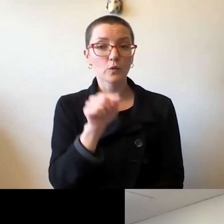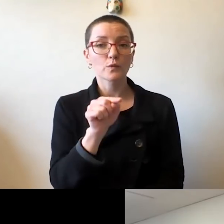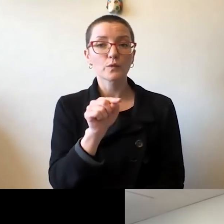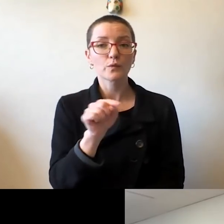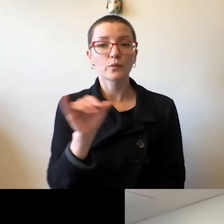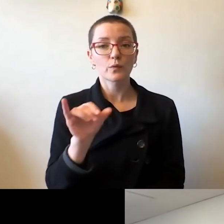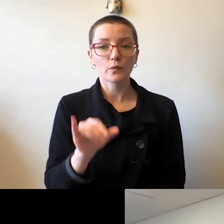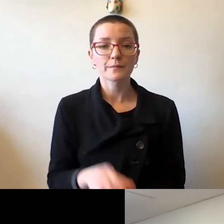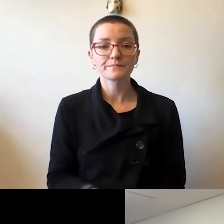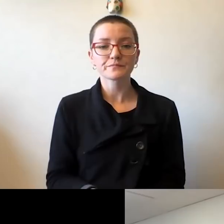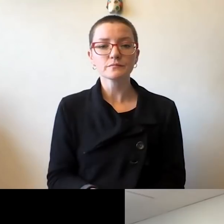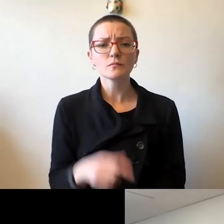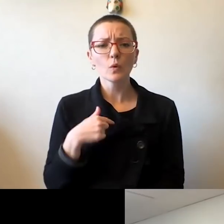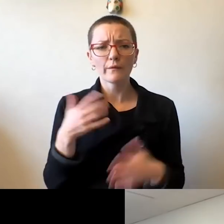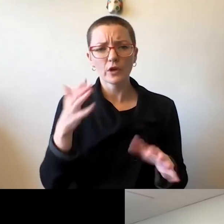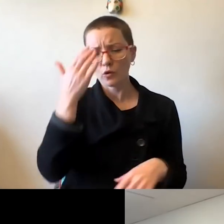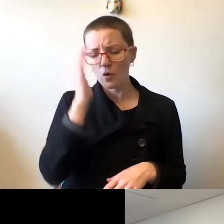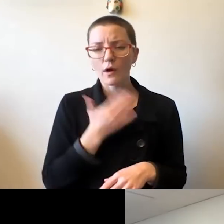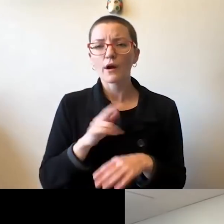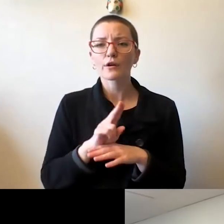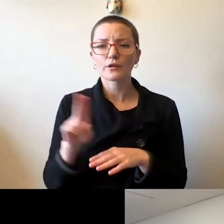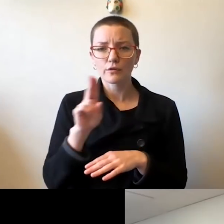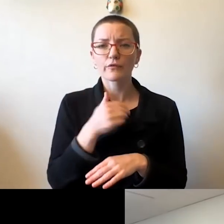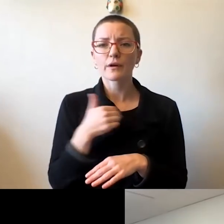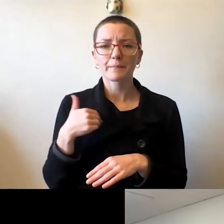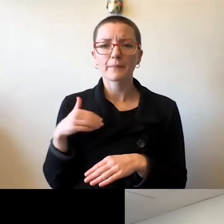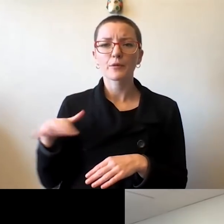We know that our university community members have a variety of viewpoints.